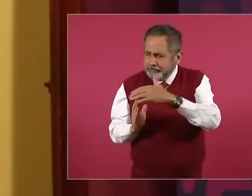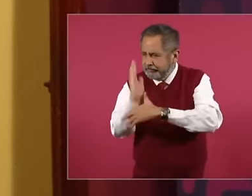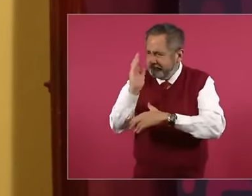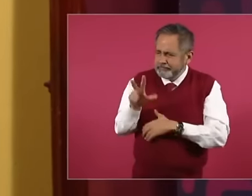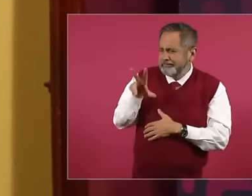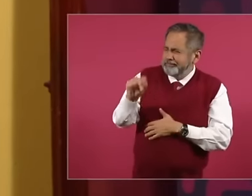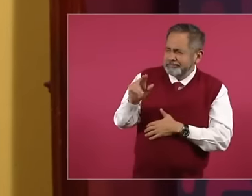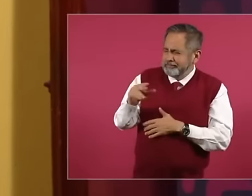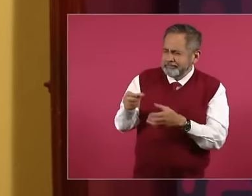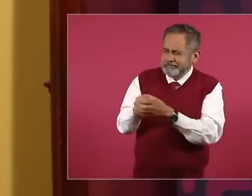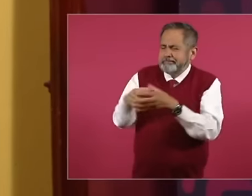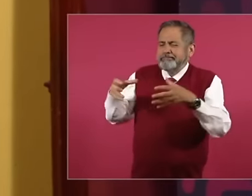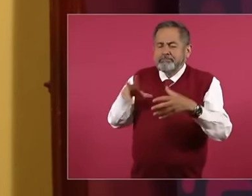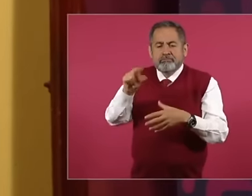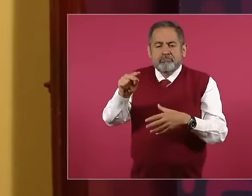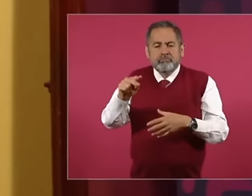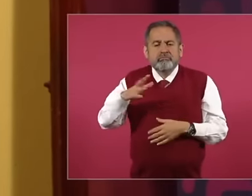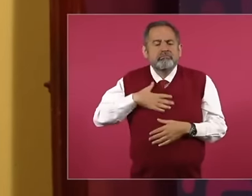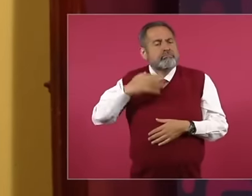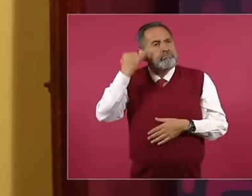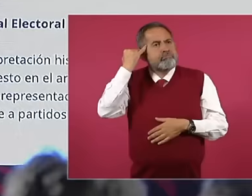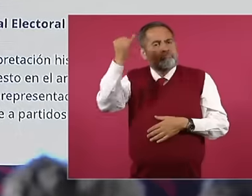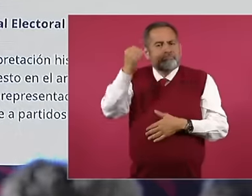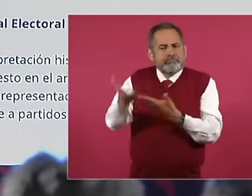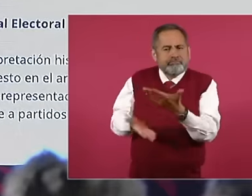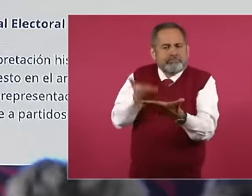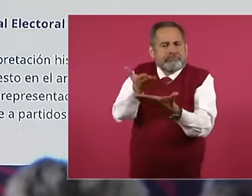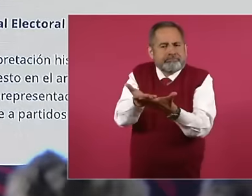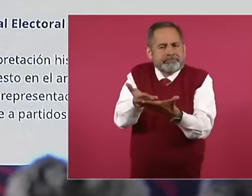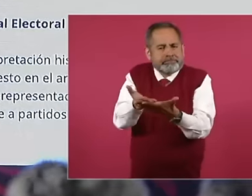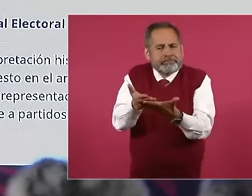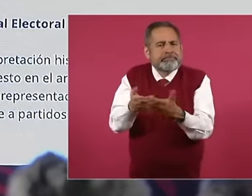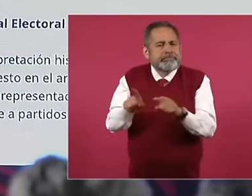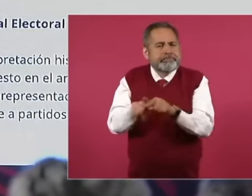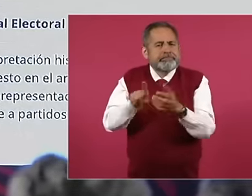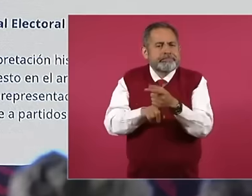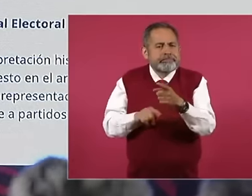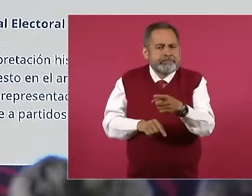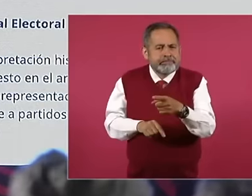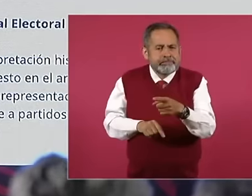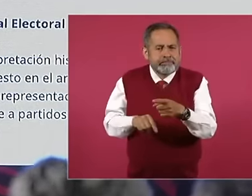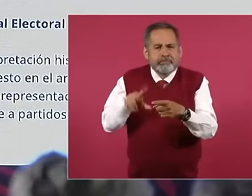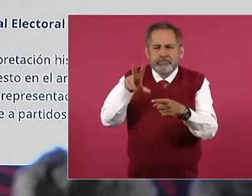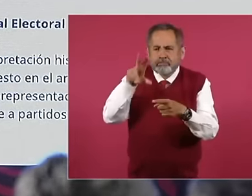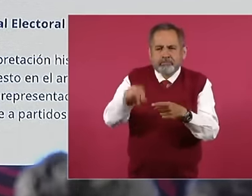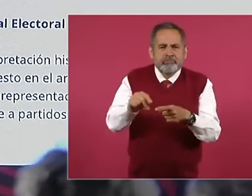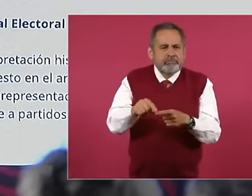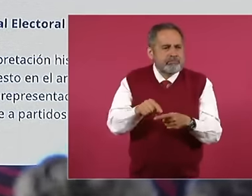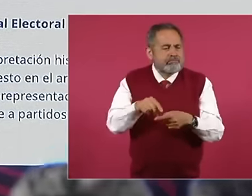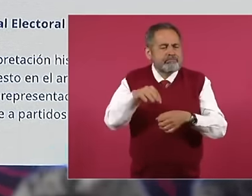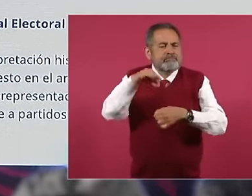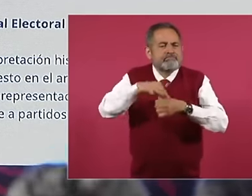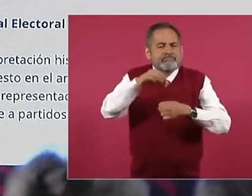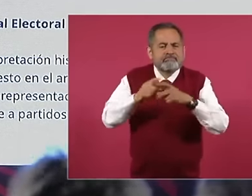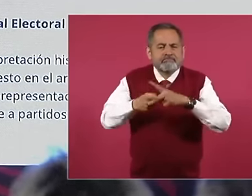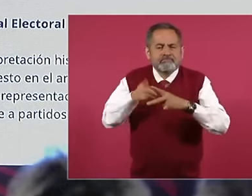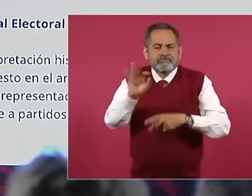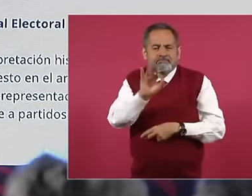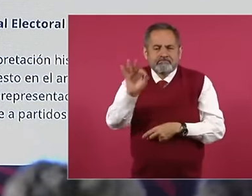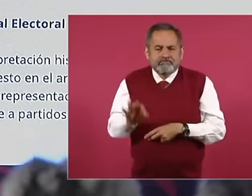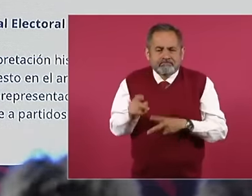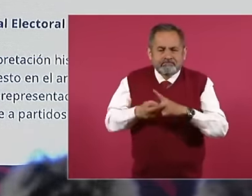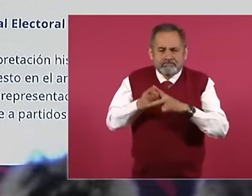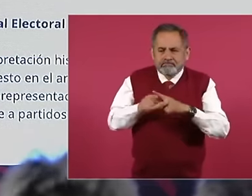over-representation . plurinominales And you know what